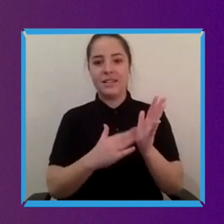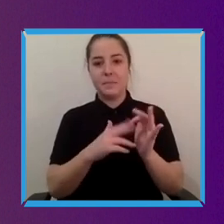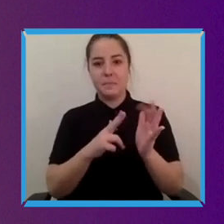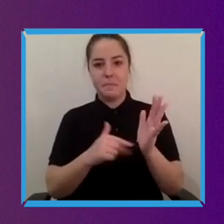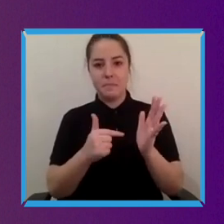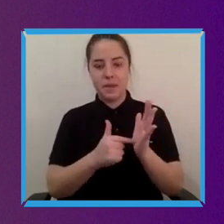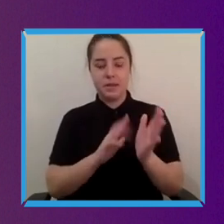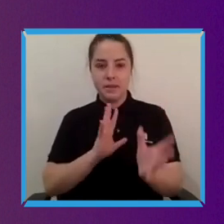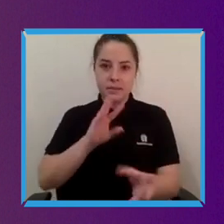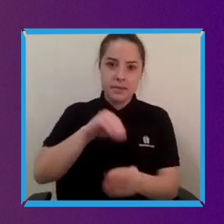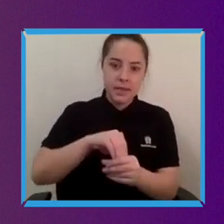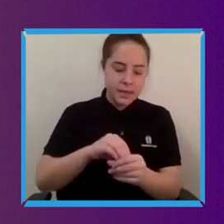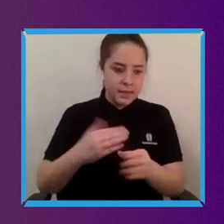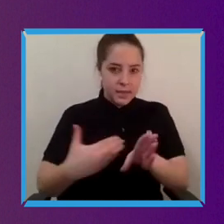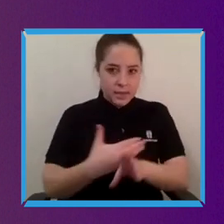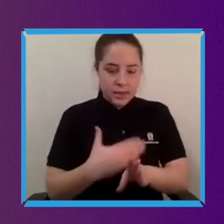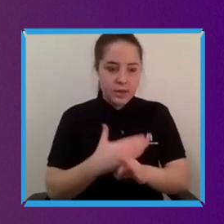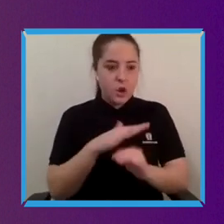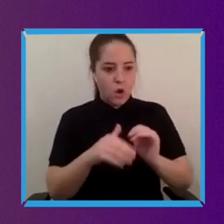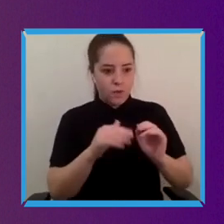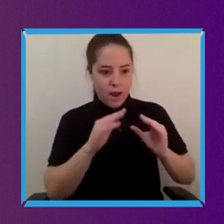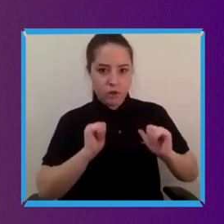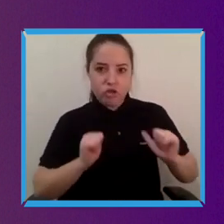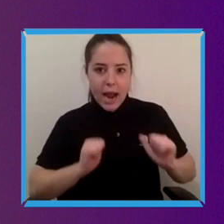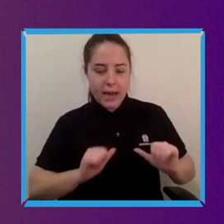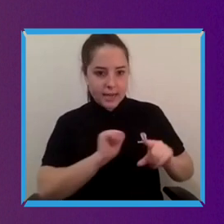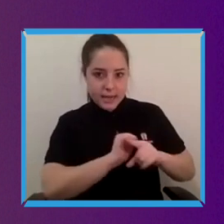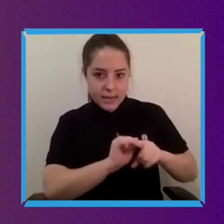You know it has been a massive challenge for me to